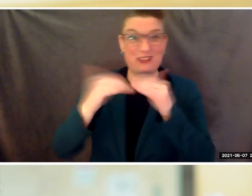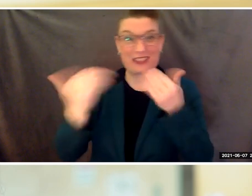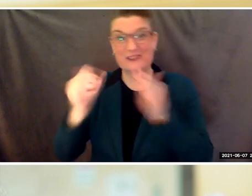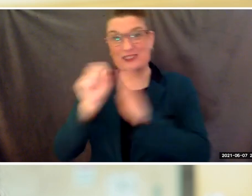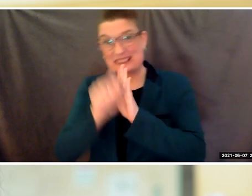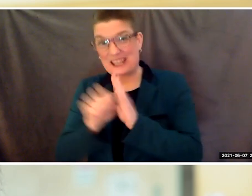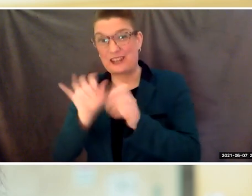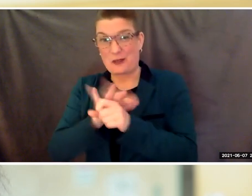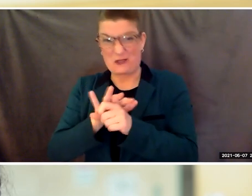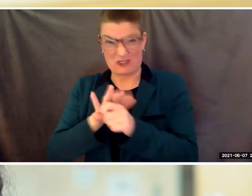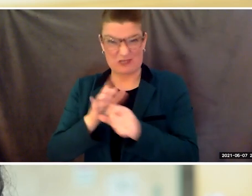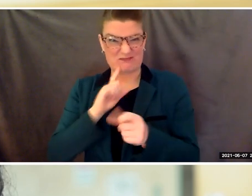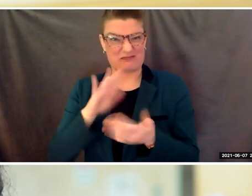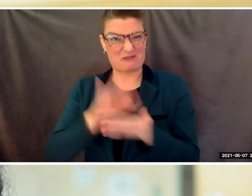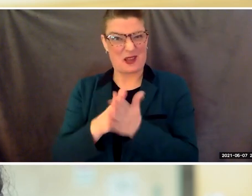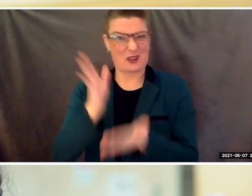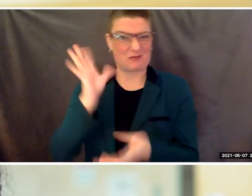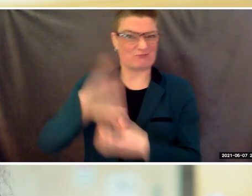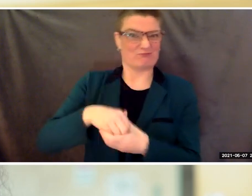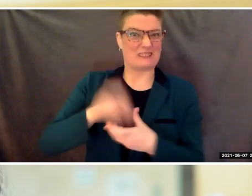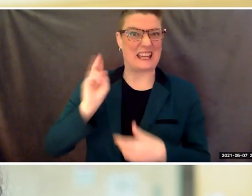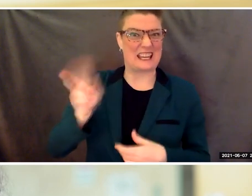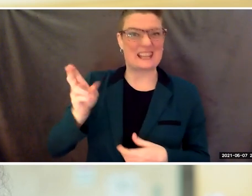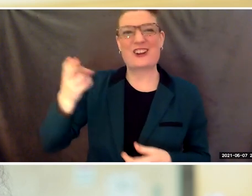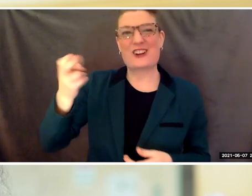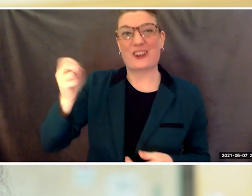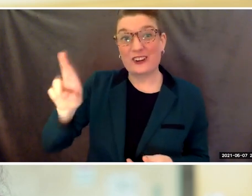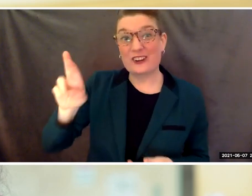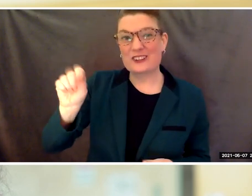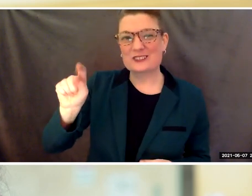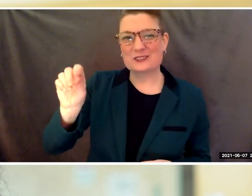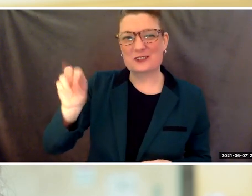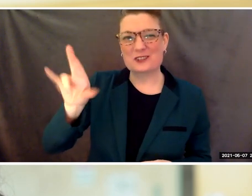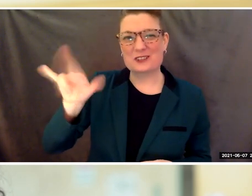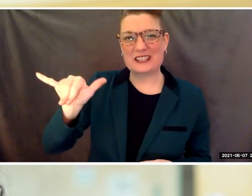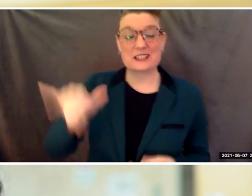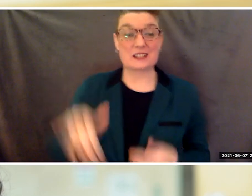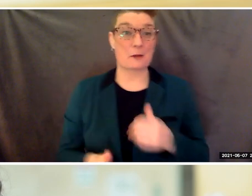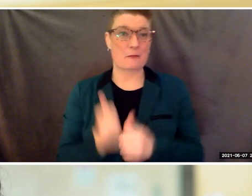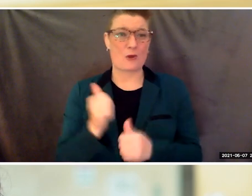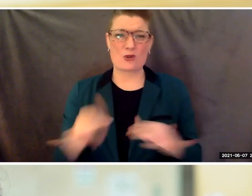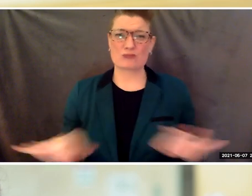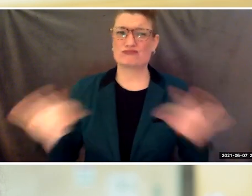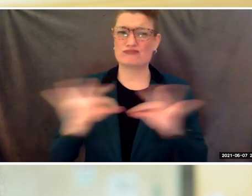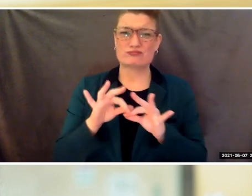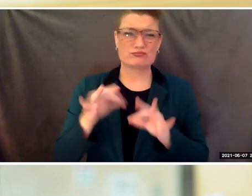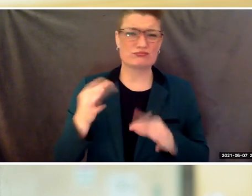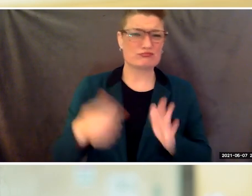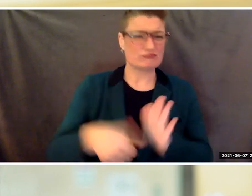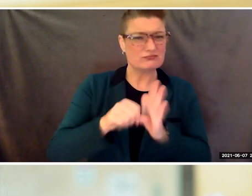What is most impressive is that you have persisted in your academic studies, amidst a health pandemic